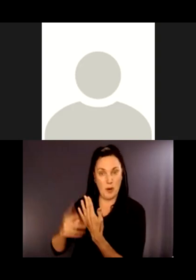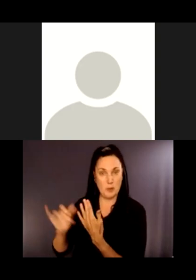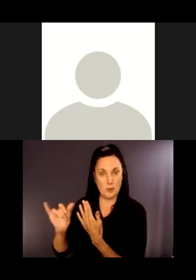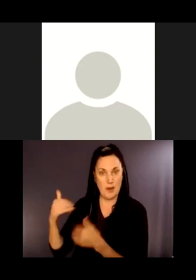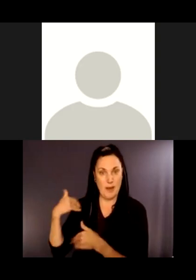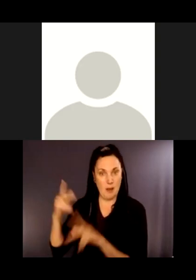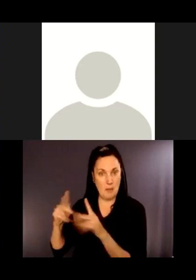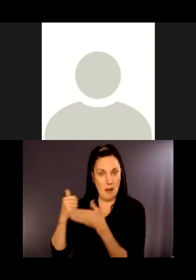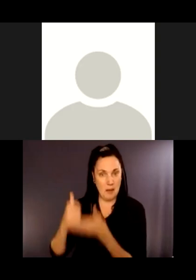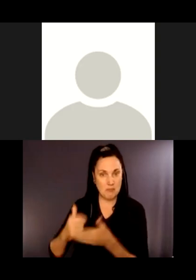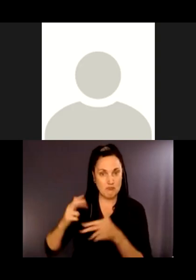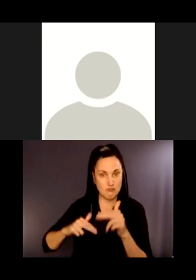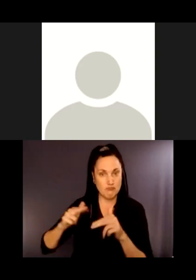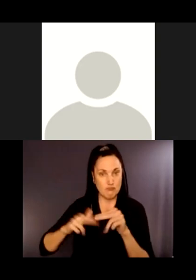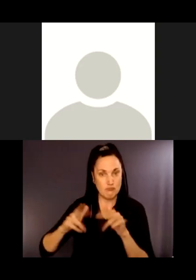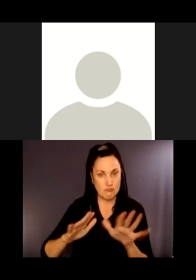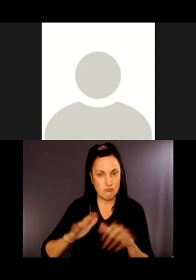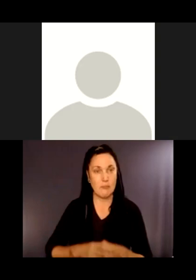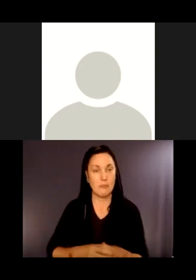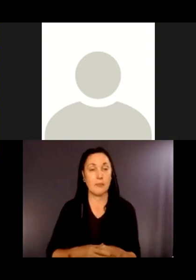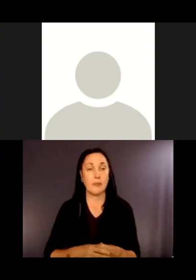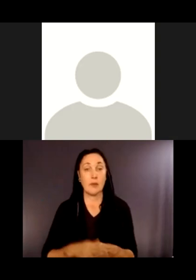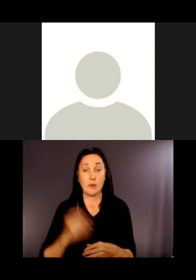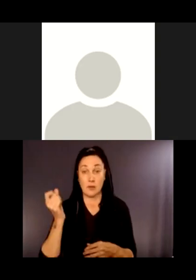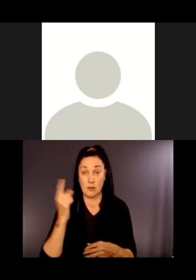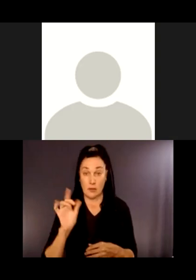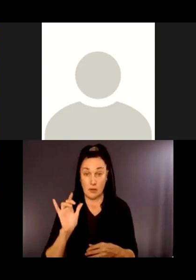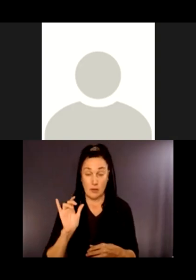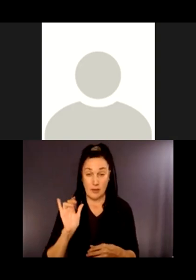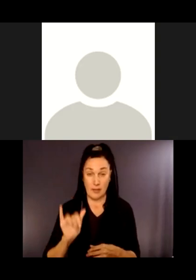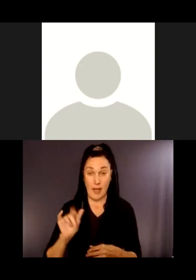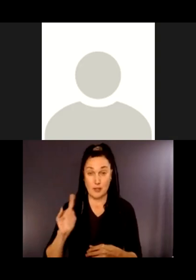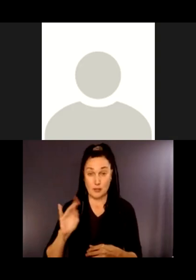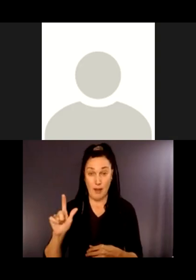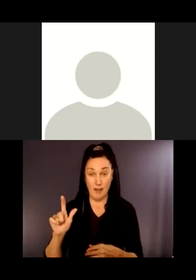So the thing to know about this trail and the natural area, it used to belong to King County, actually.